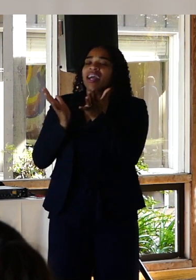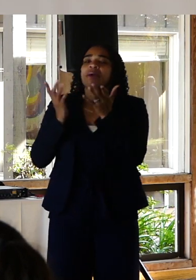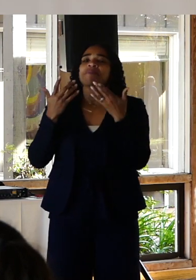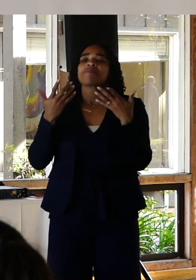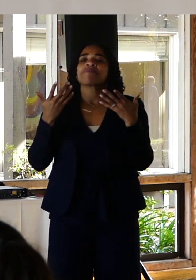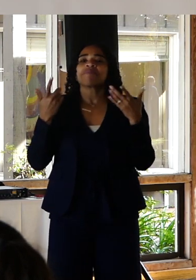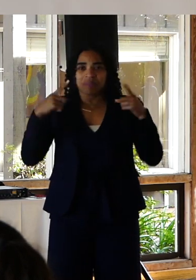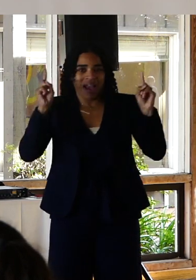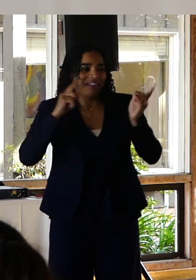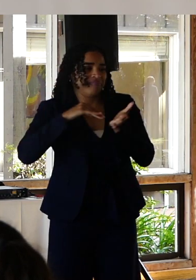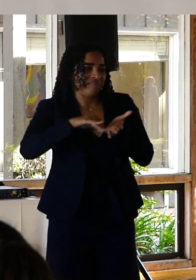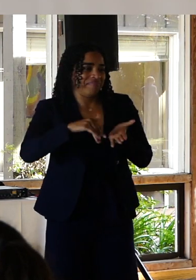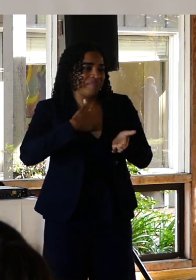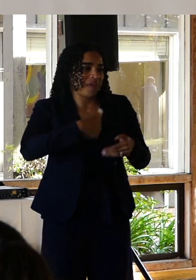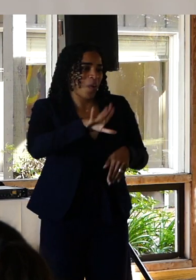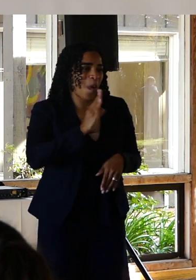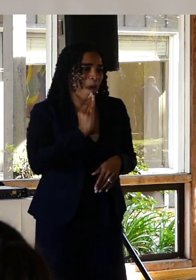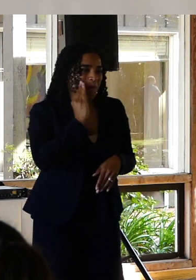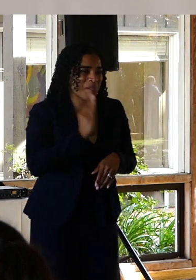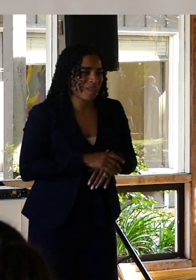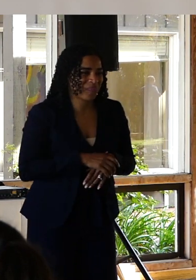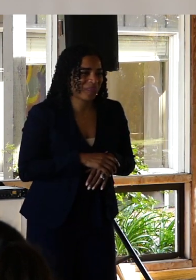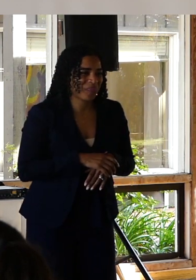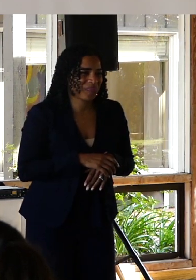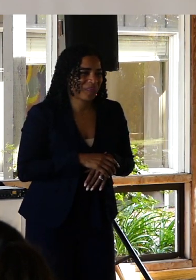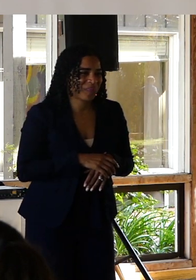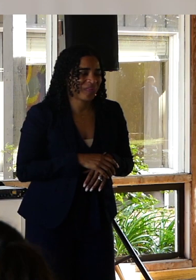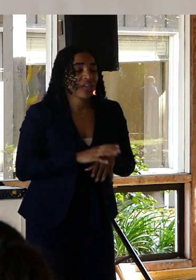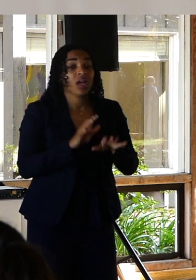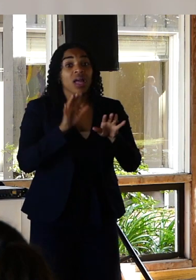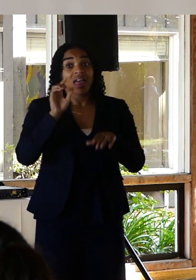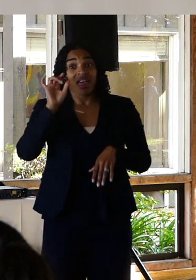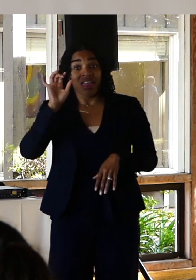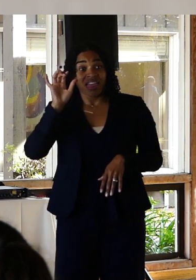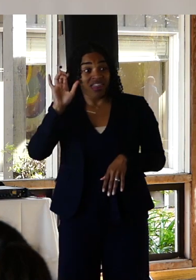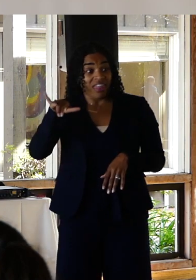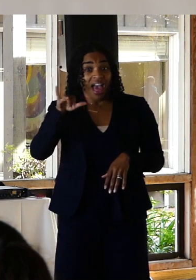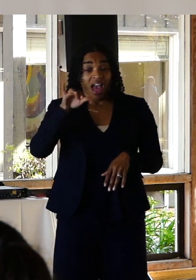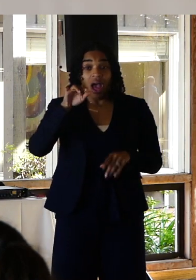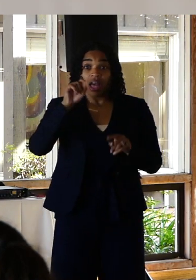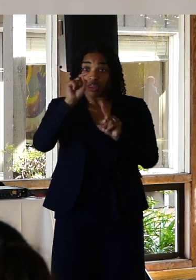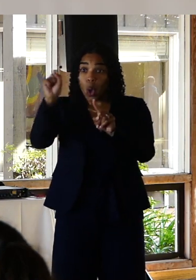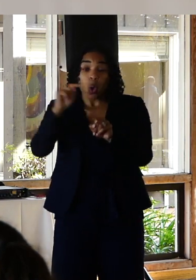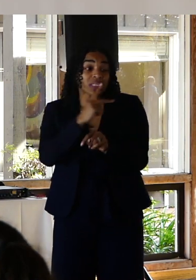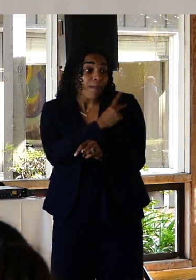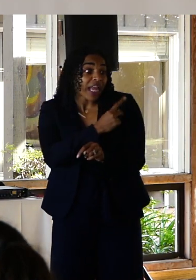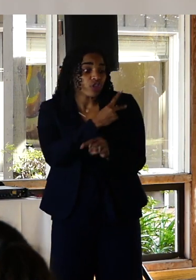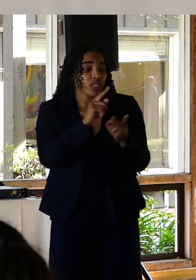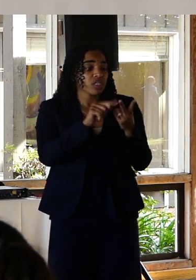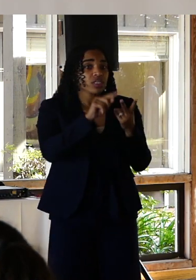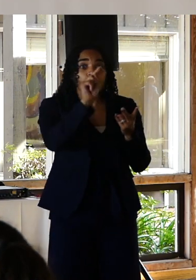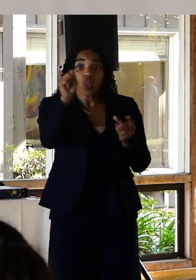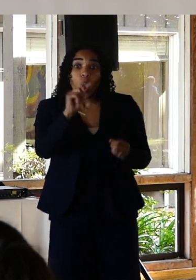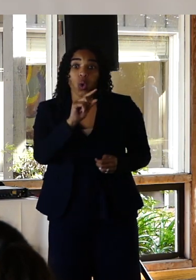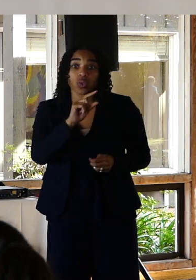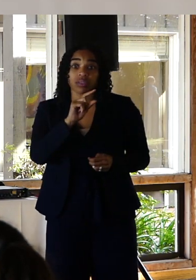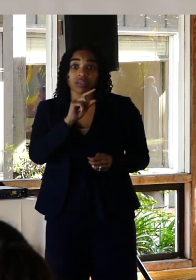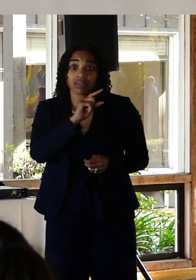I got to go home. A final point on that. The patients and the clients and the peers that you interact with